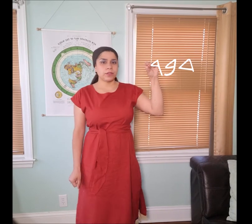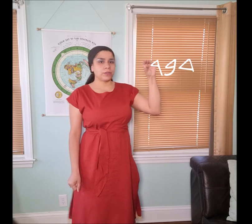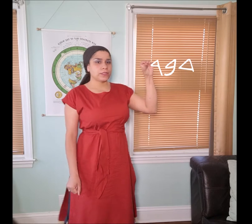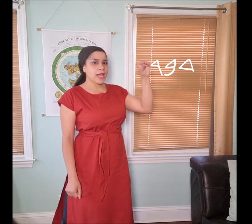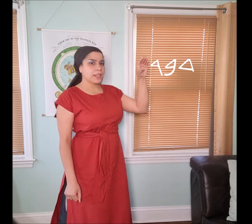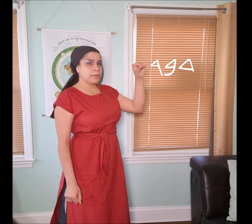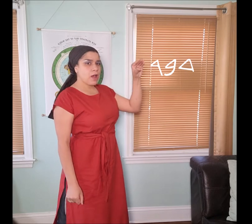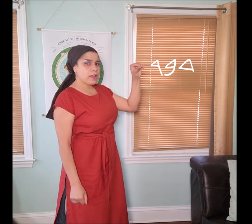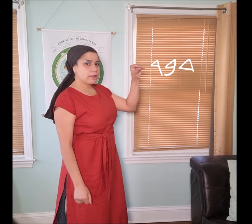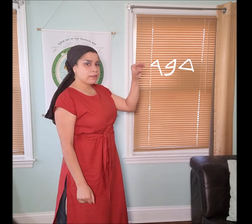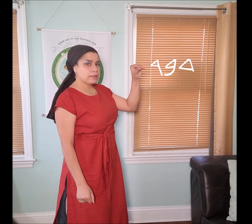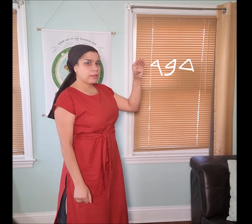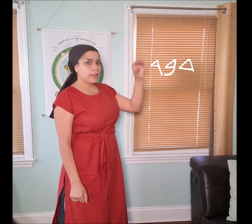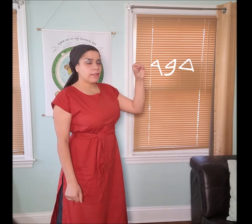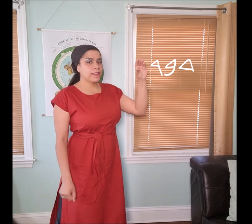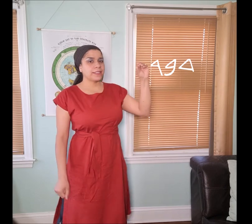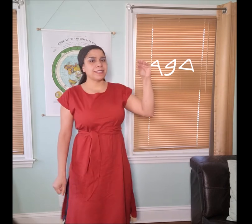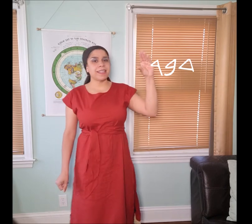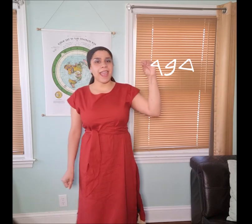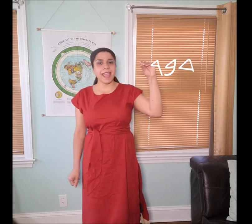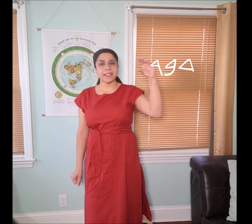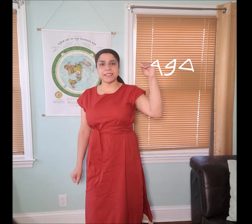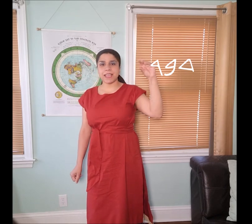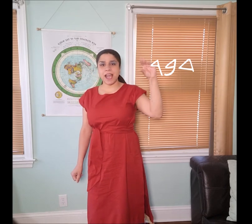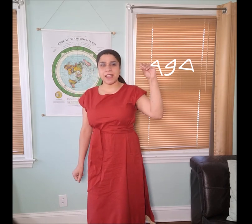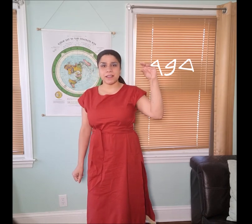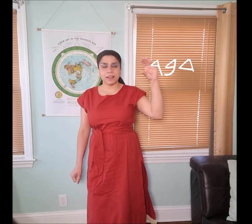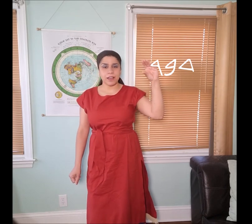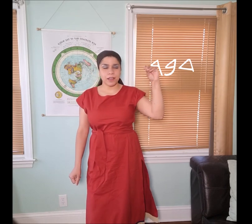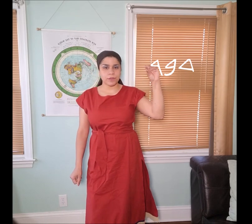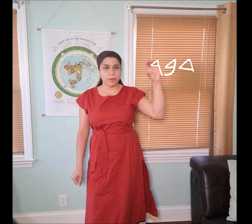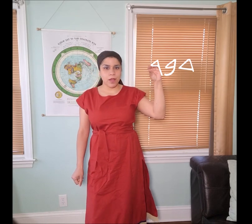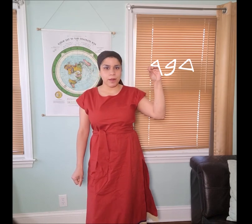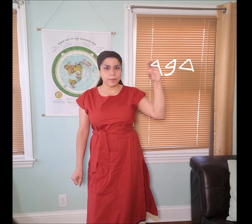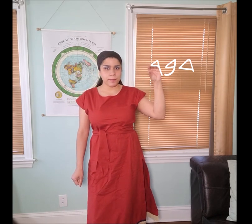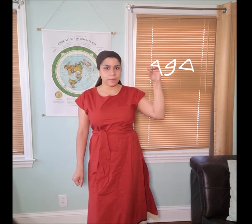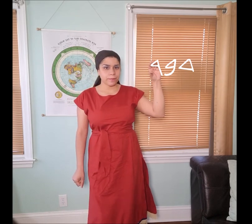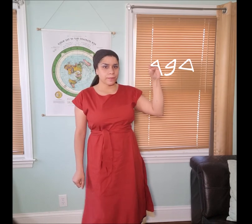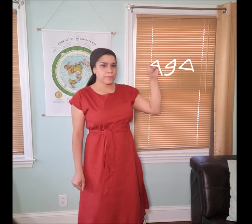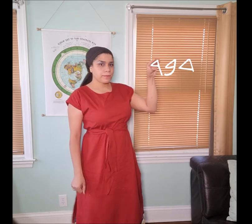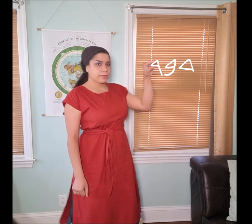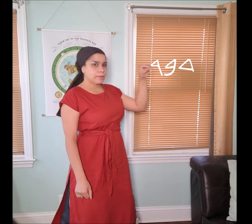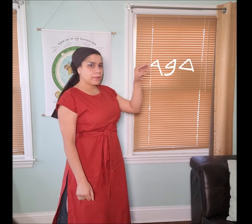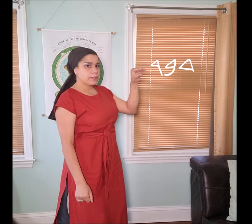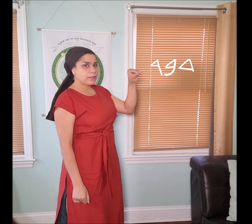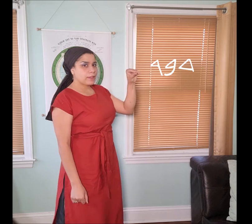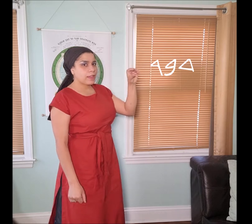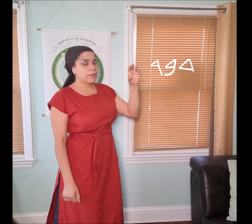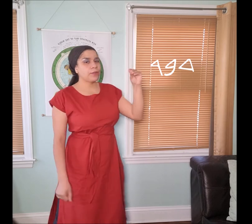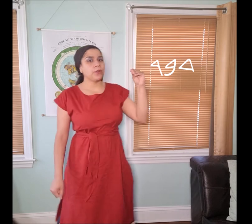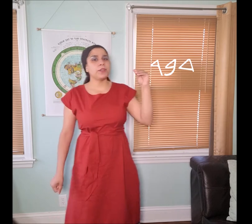you sign the "𐤃𐤁𐤓 dabar". This is the hand sign of "𐤃𐤁𐤓 dabar". If you notice,